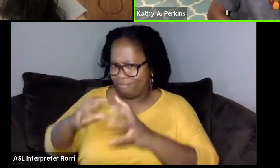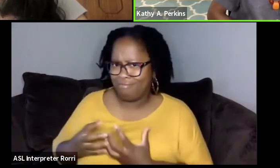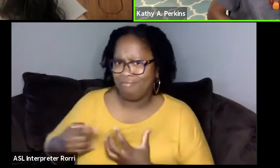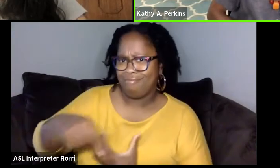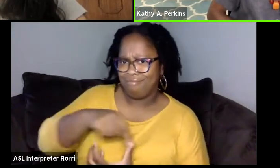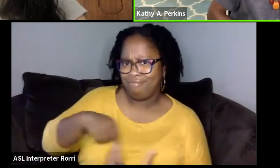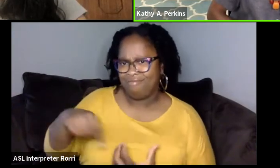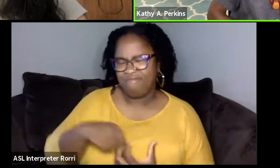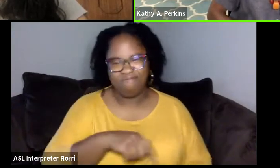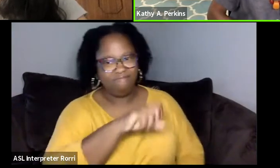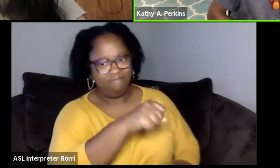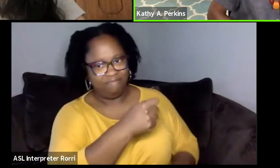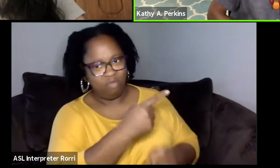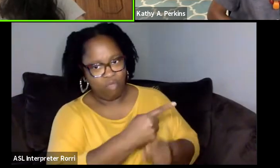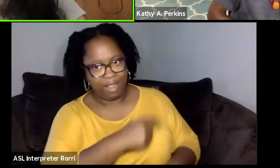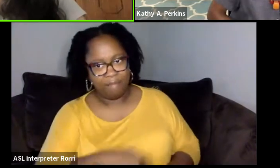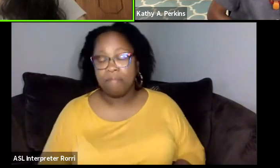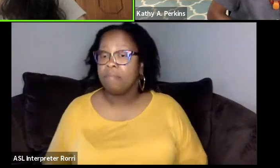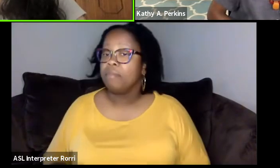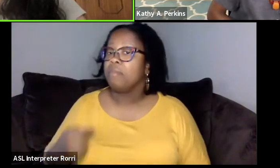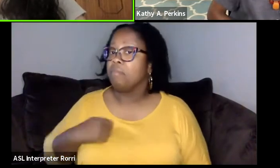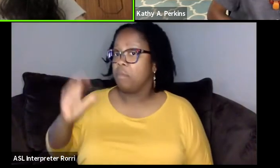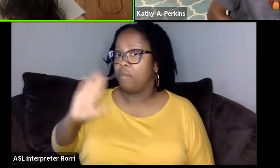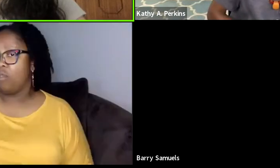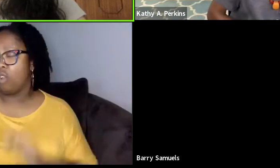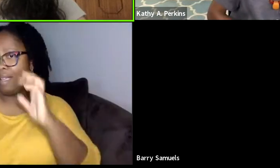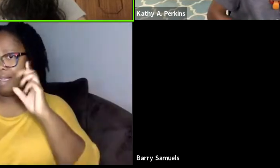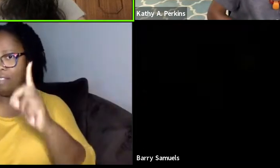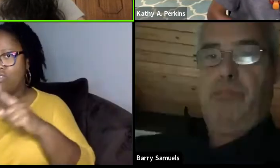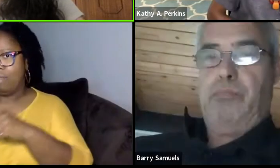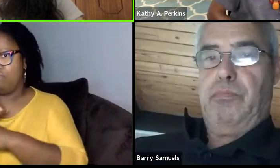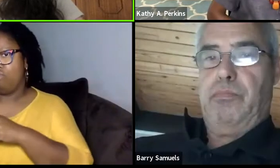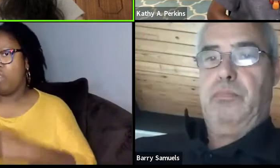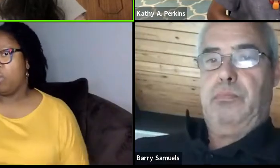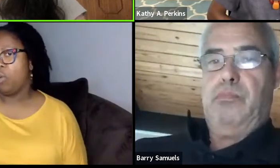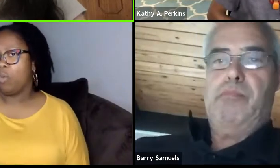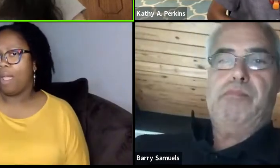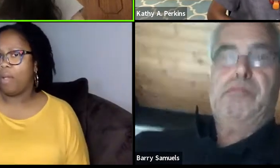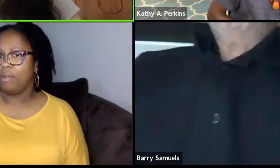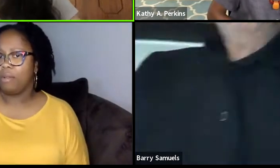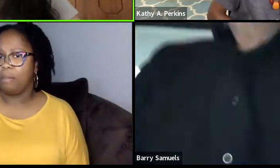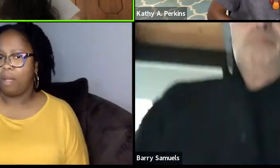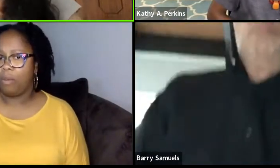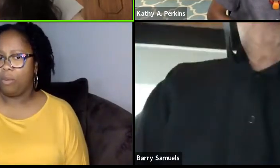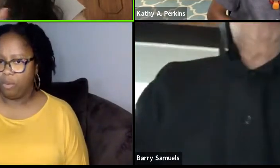I was at an education apprentice at the Roundabout Theater Company in 2019 and one of the most inspiring programs